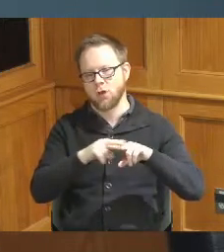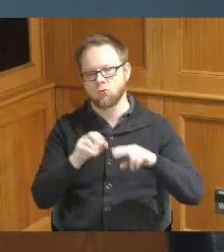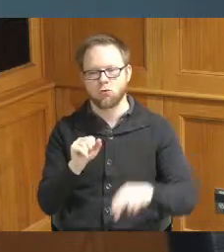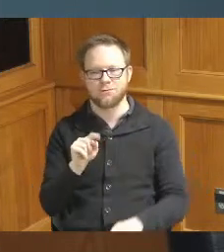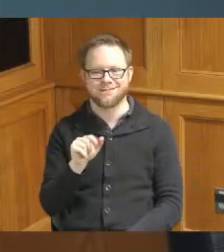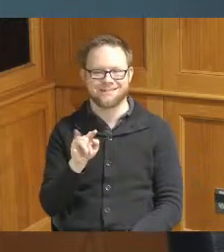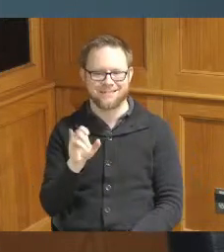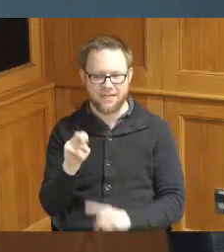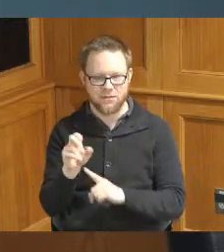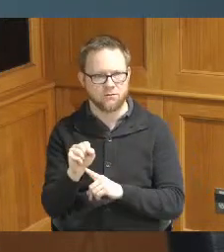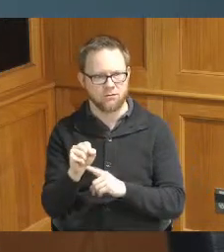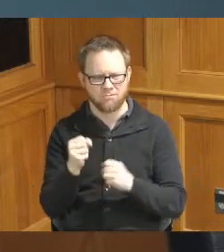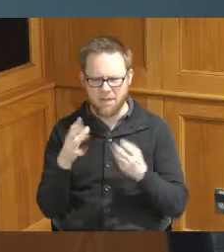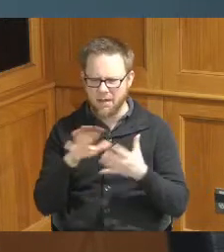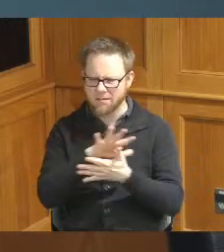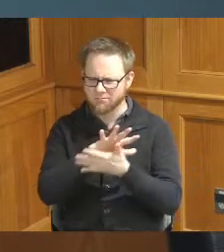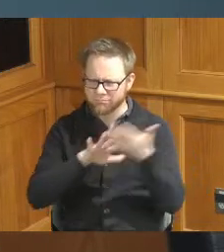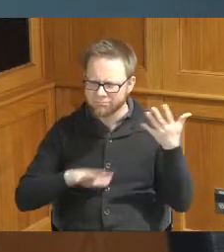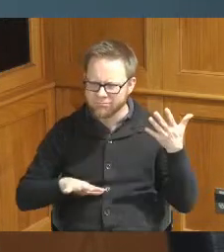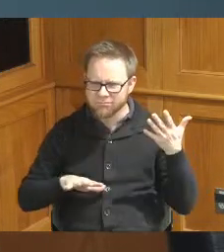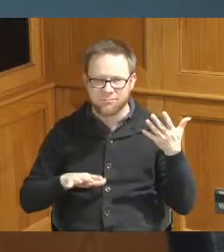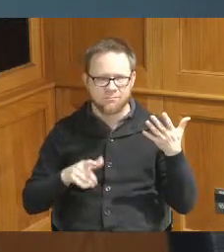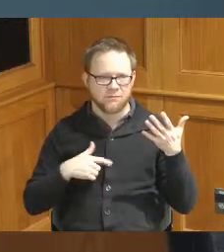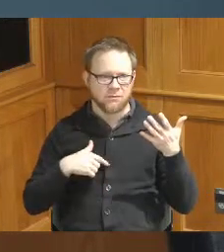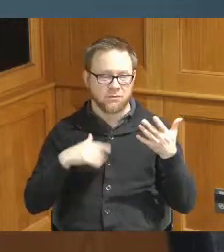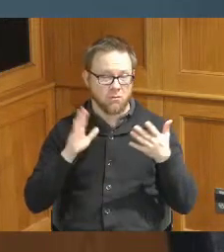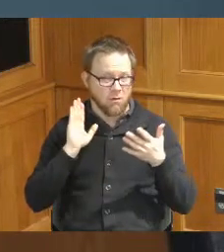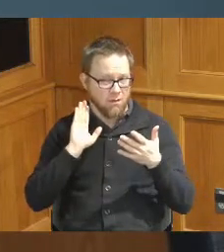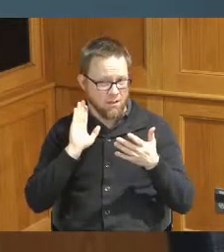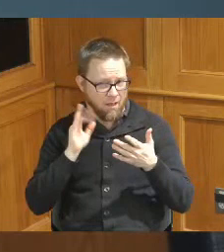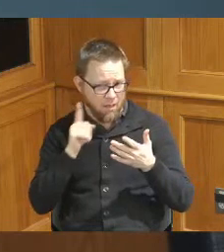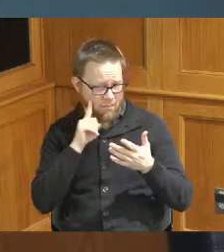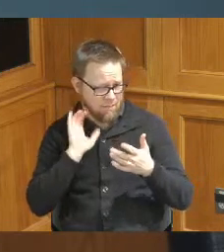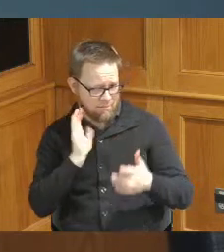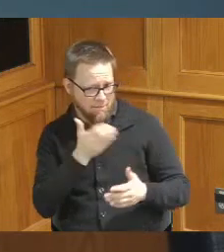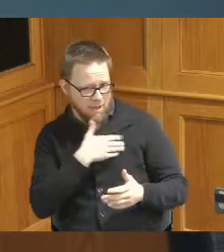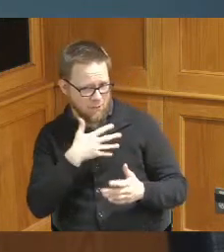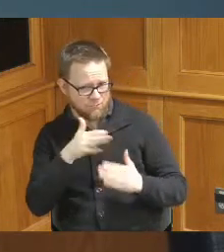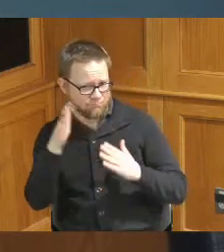number of railroad stations and I'm just going to go out on the limb ours looks the best I love it